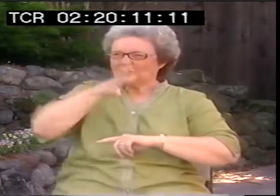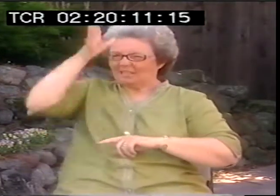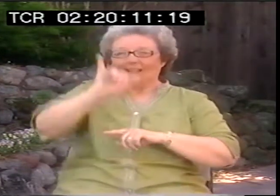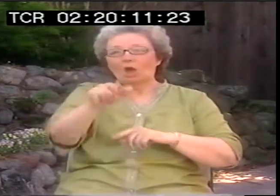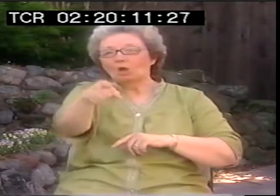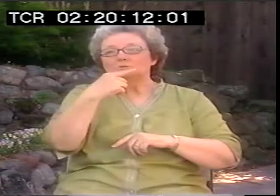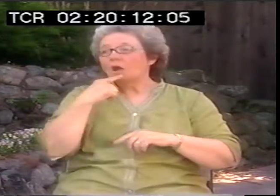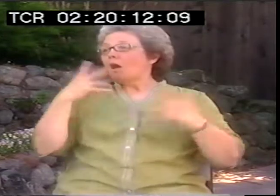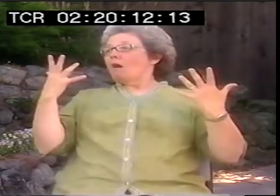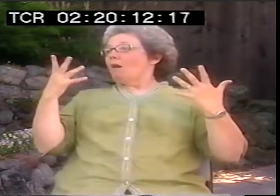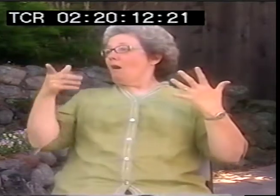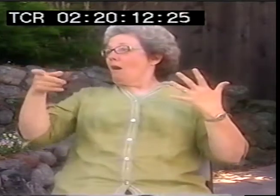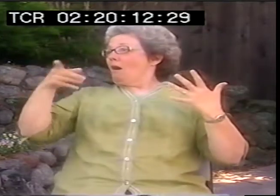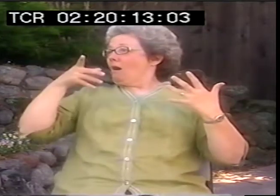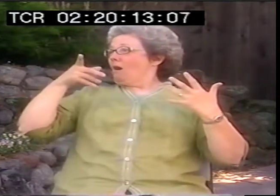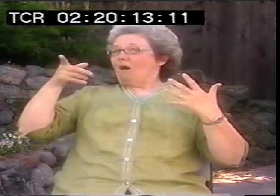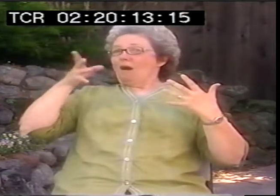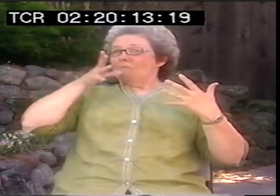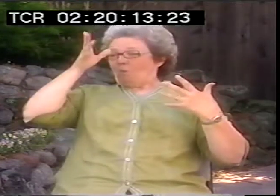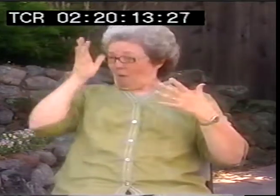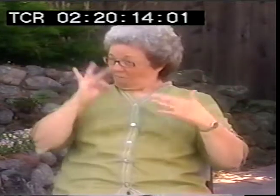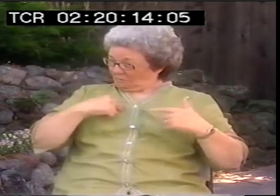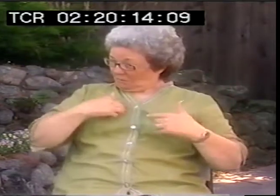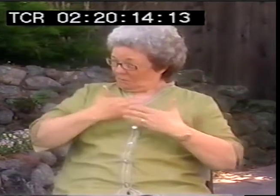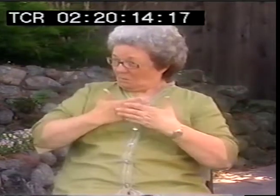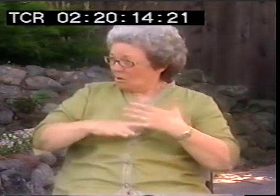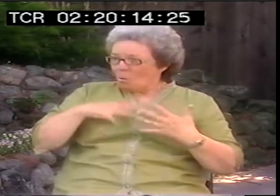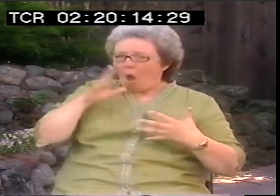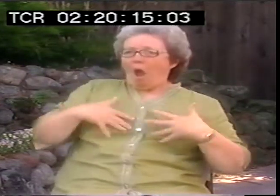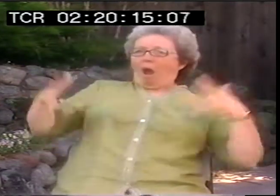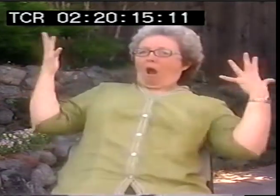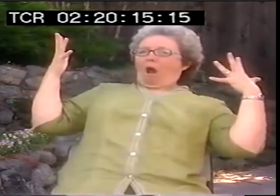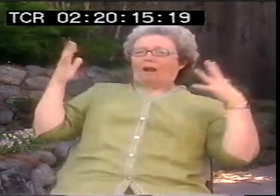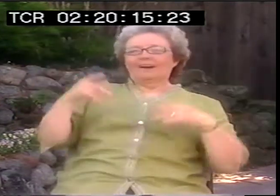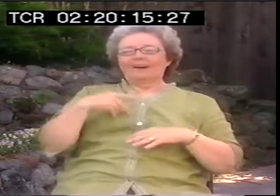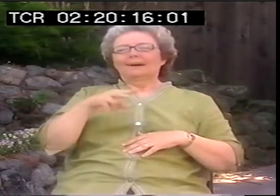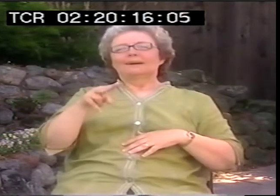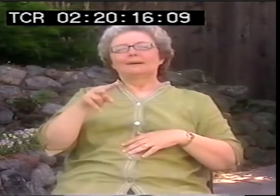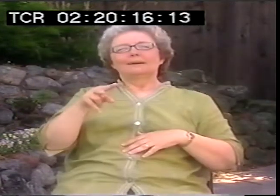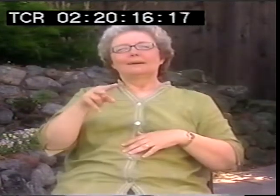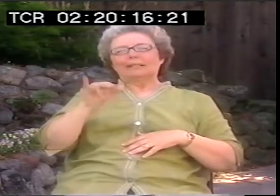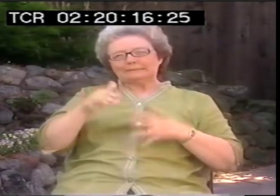like American culture and not being islands unto themselves. So if hearing parents had a deaf kid, they didn't know what to do.